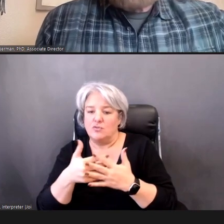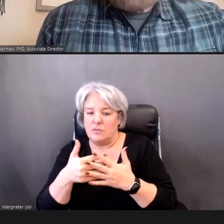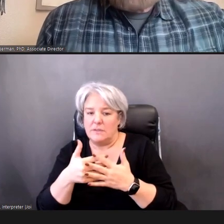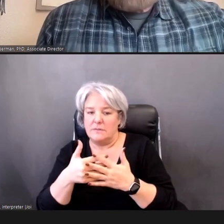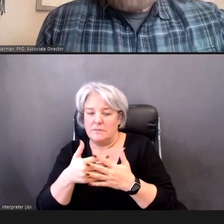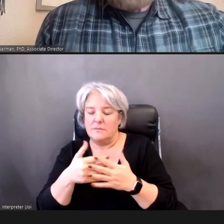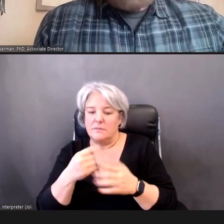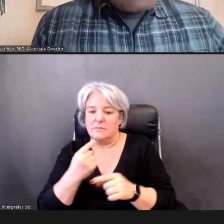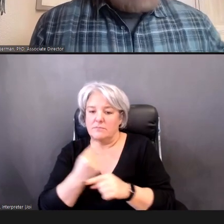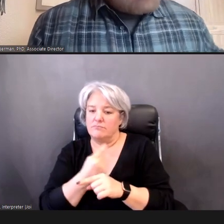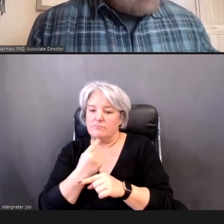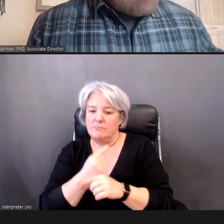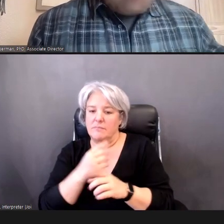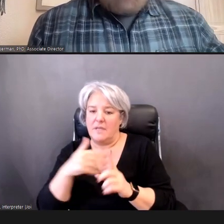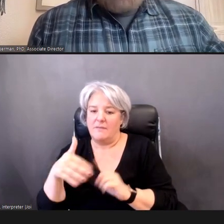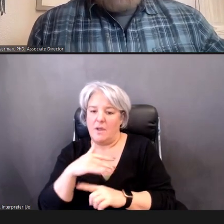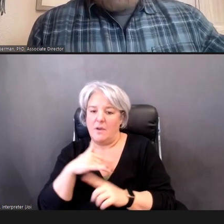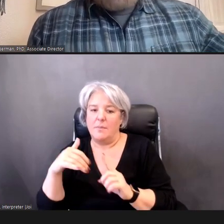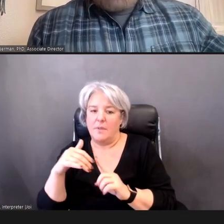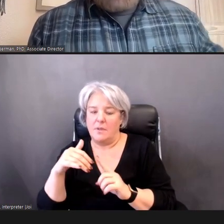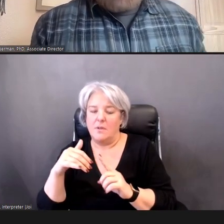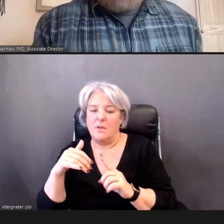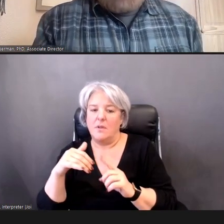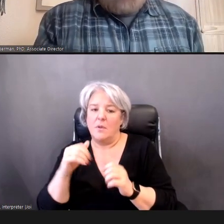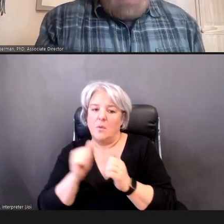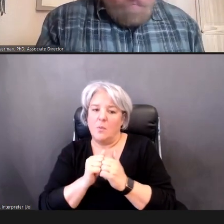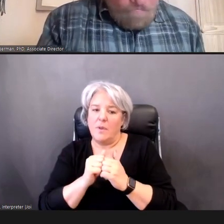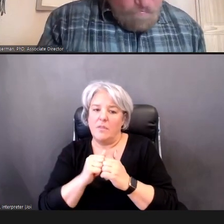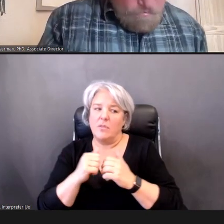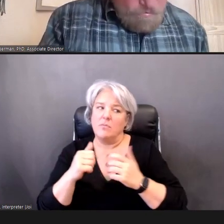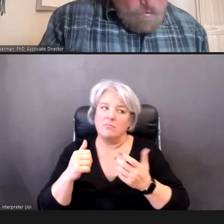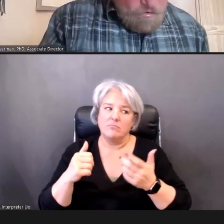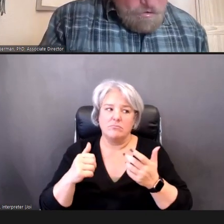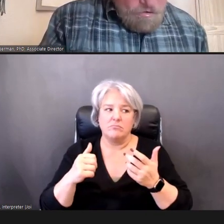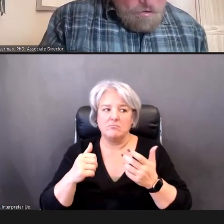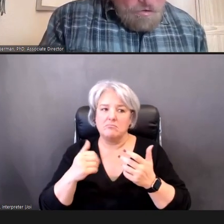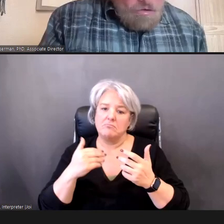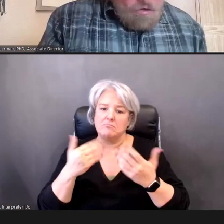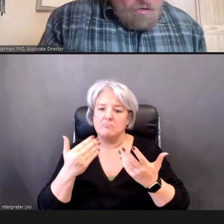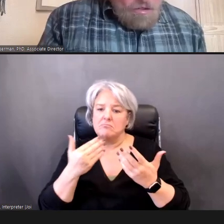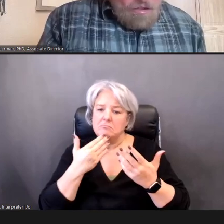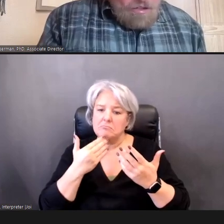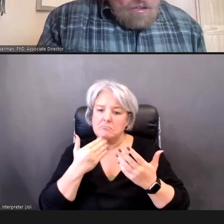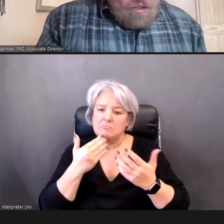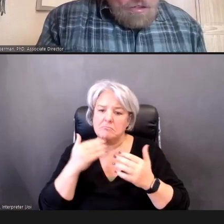you know -- mild or small amount of noise going on, In fact, we have